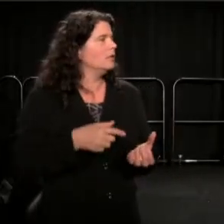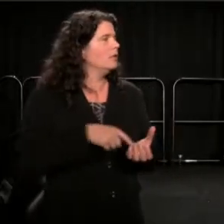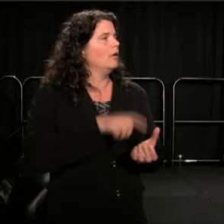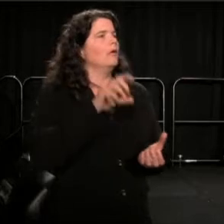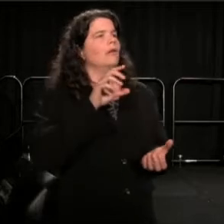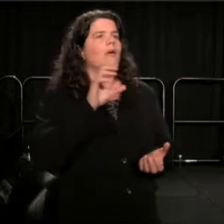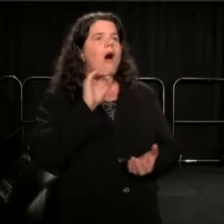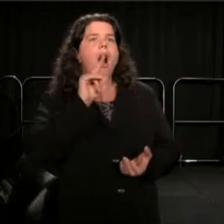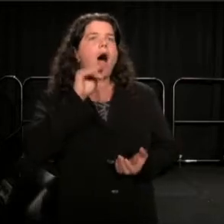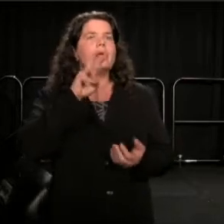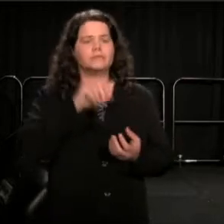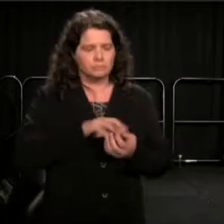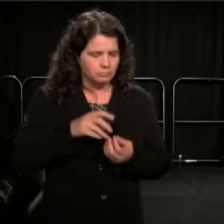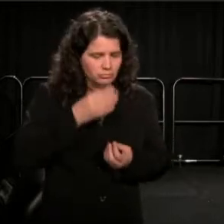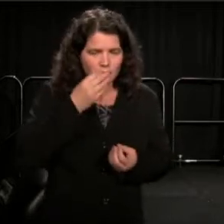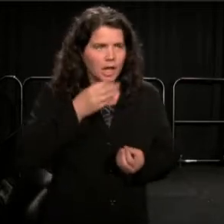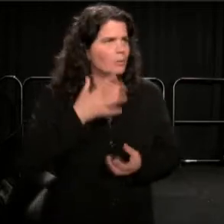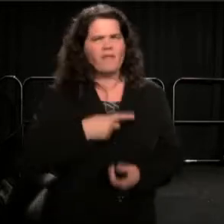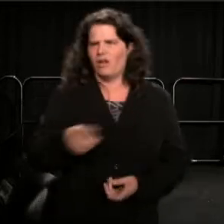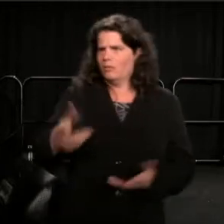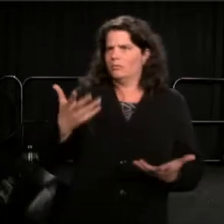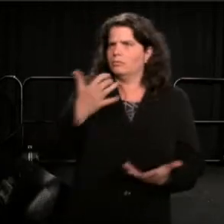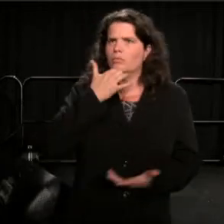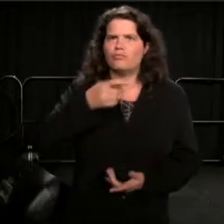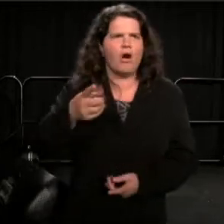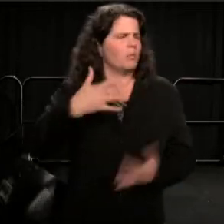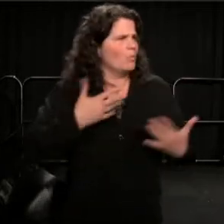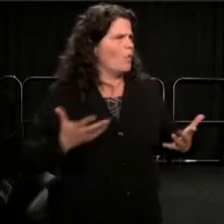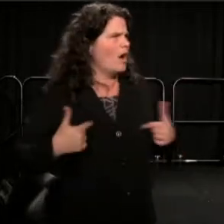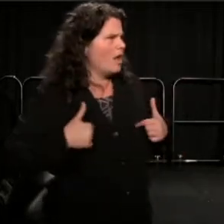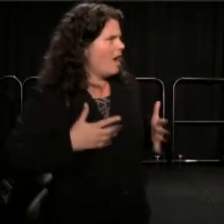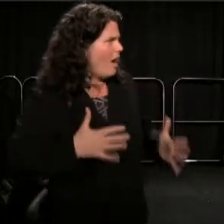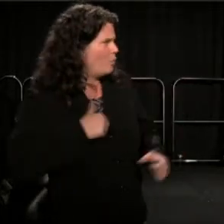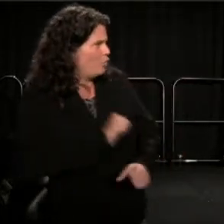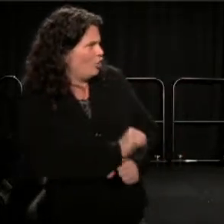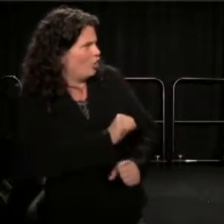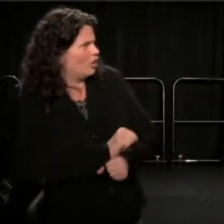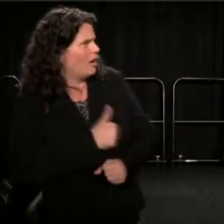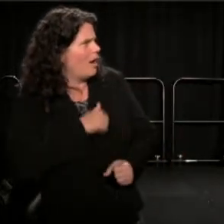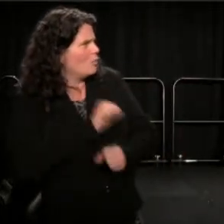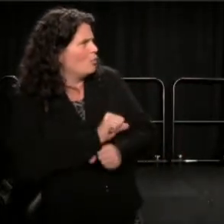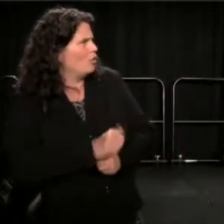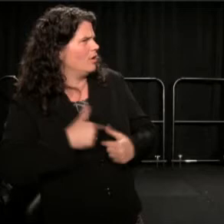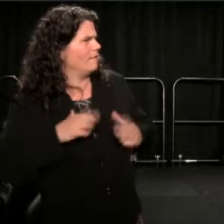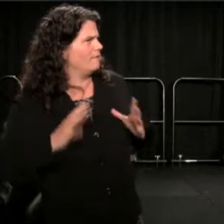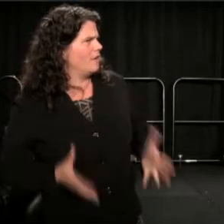and they think you're doing wrong. What is it with you? I work. You don't know me, I work. And yet you pull me over, ask me where's this money com from?